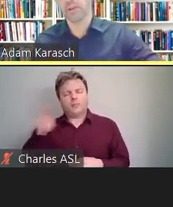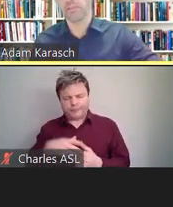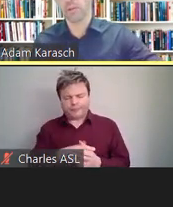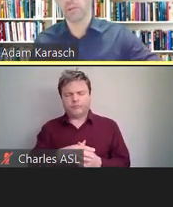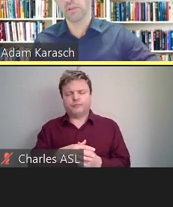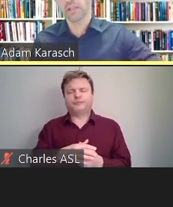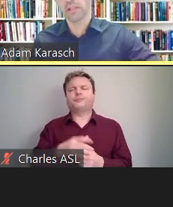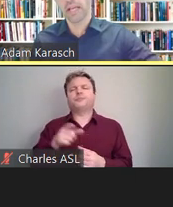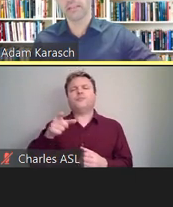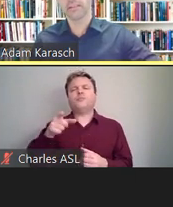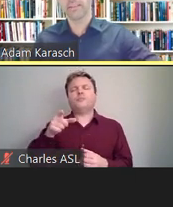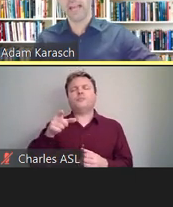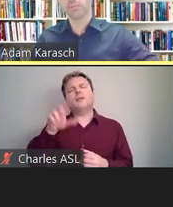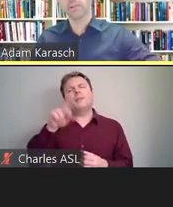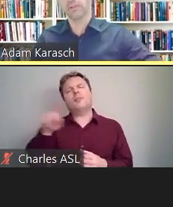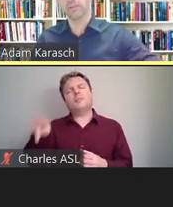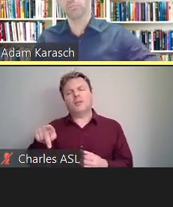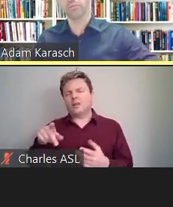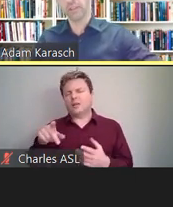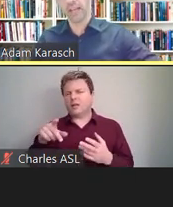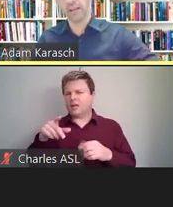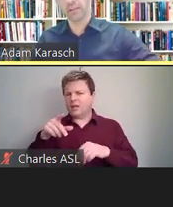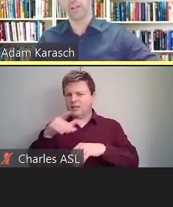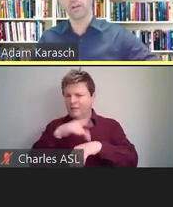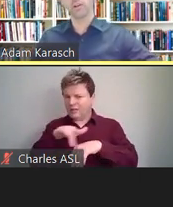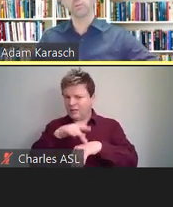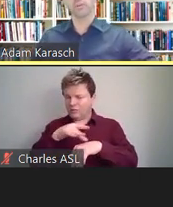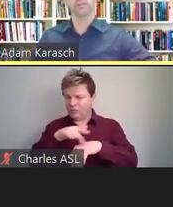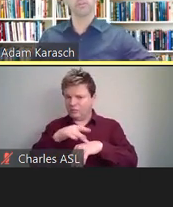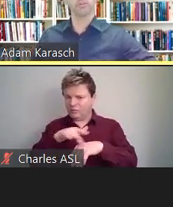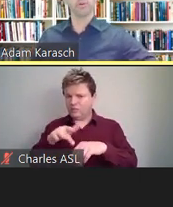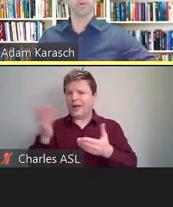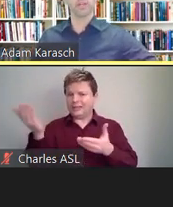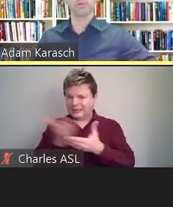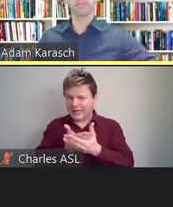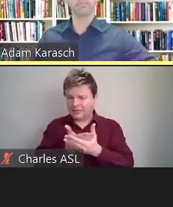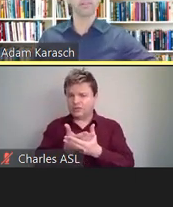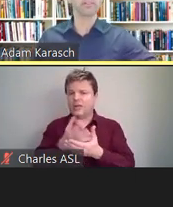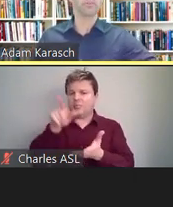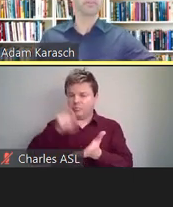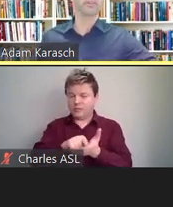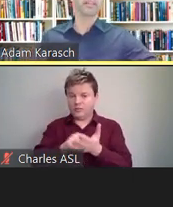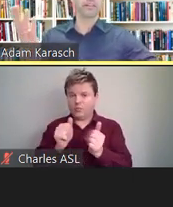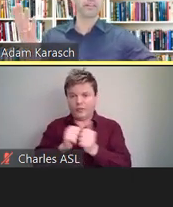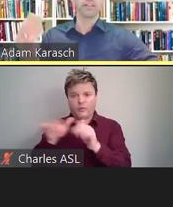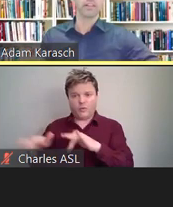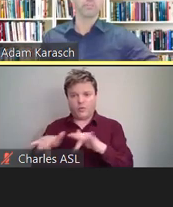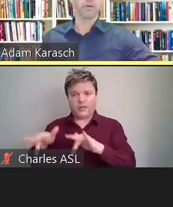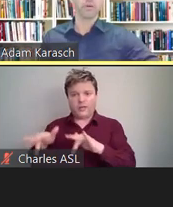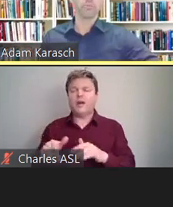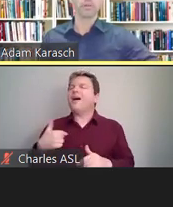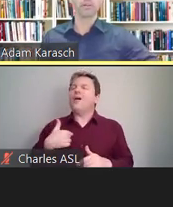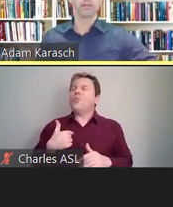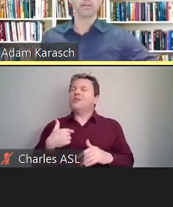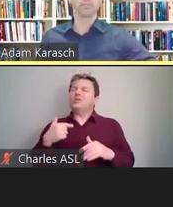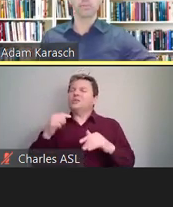available as an attachment to print out along with the recording. We typically don't send out the PowerPoint,